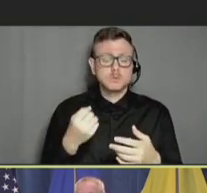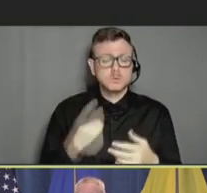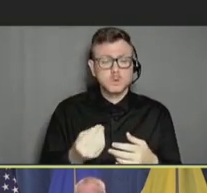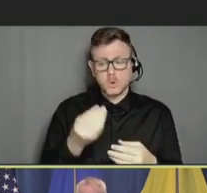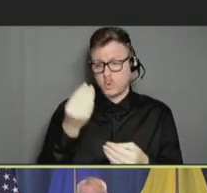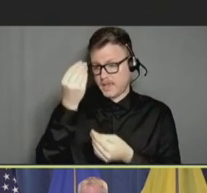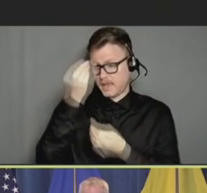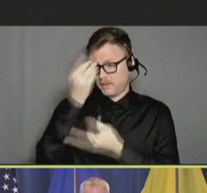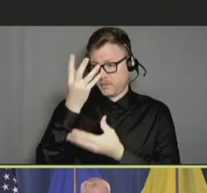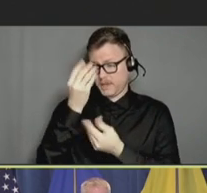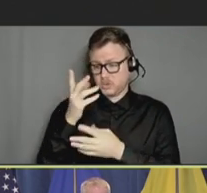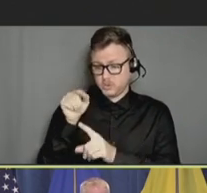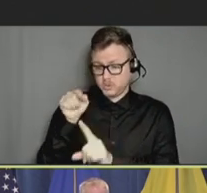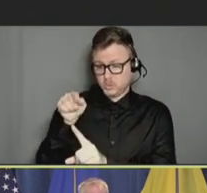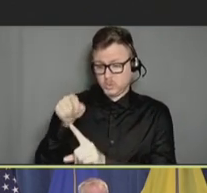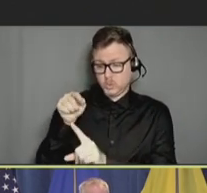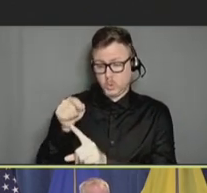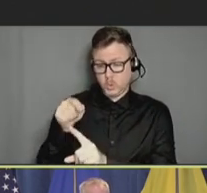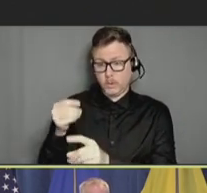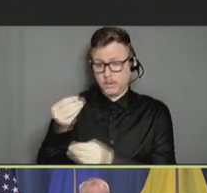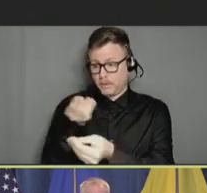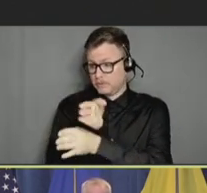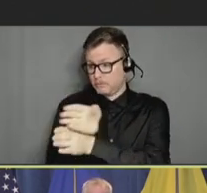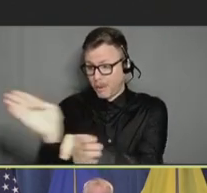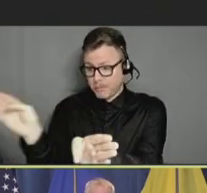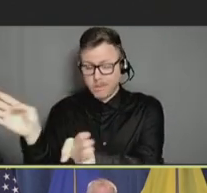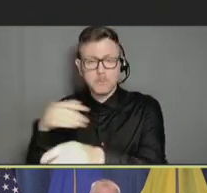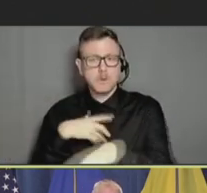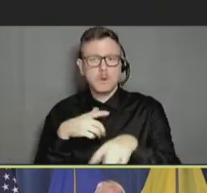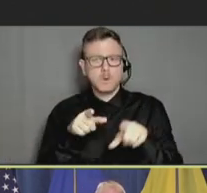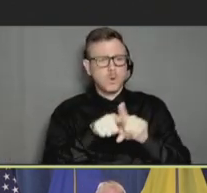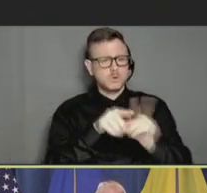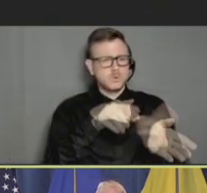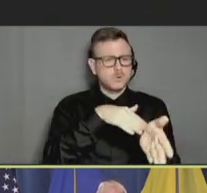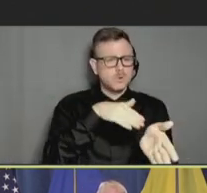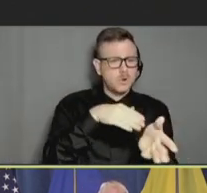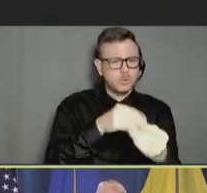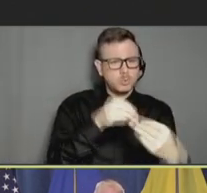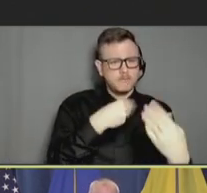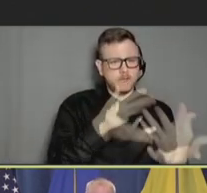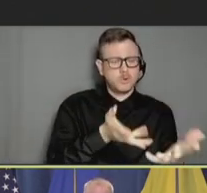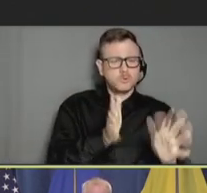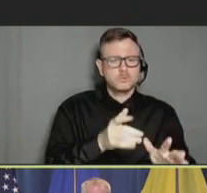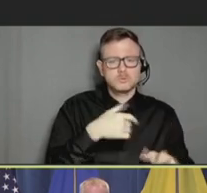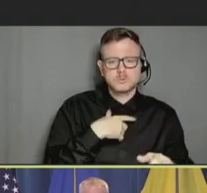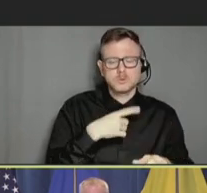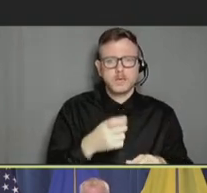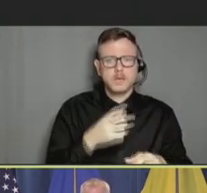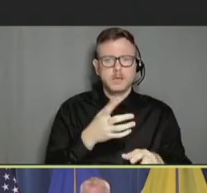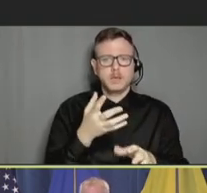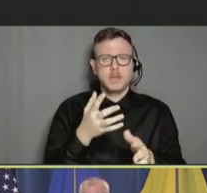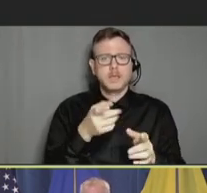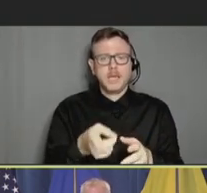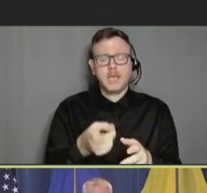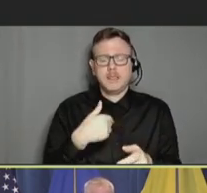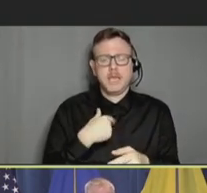well as to the provider community and helping people remove assertions from the facts about